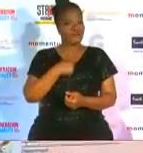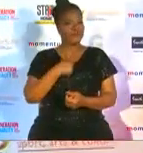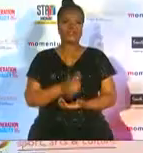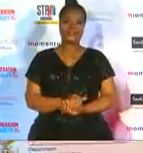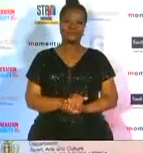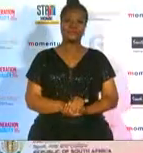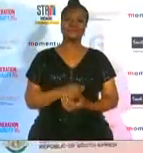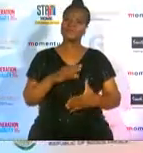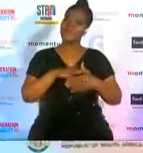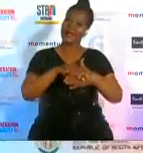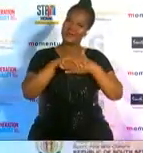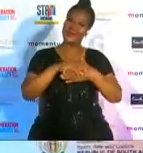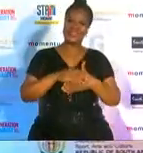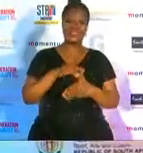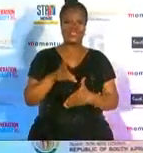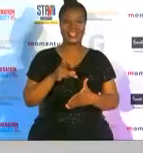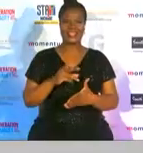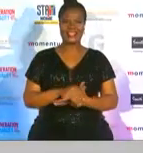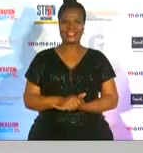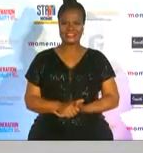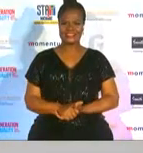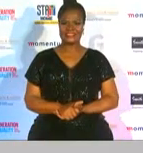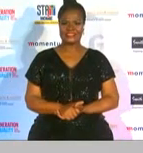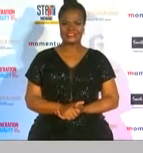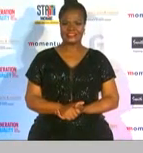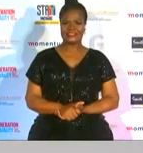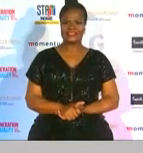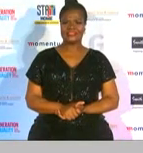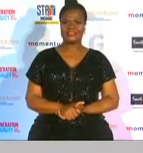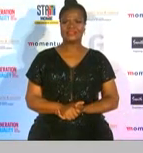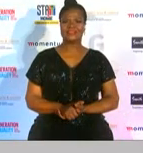congratulations once again now on to the third ministerial